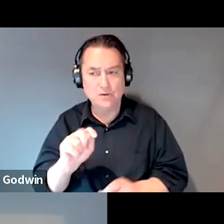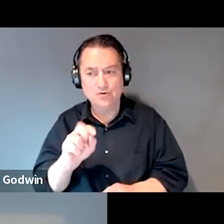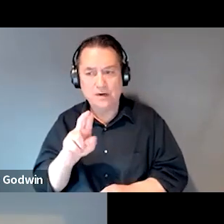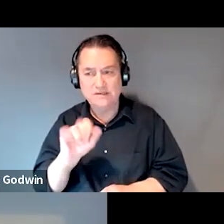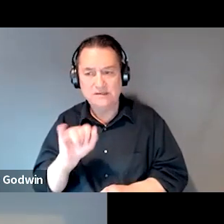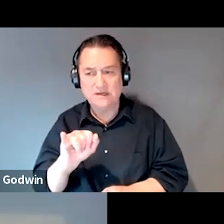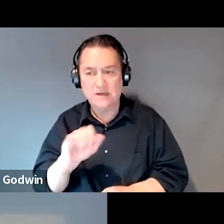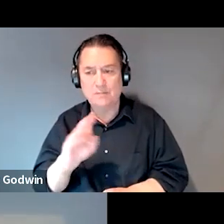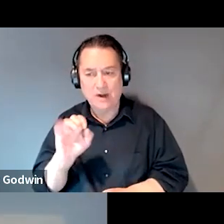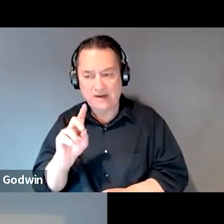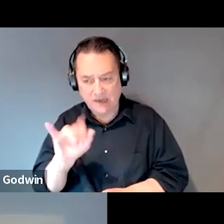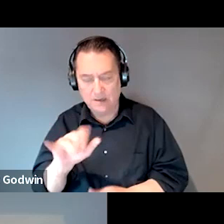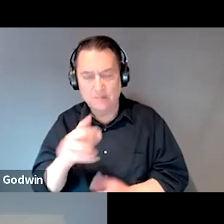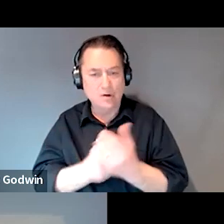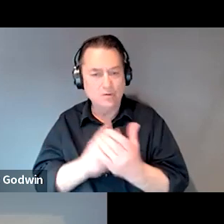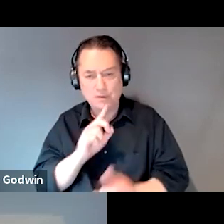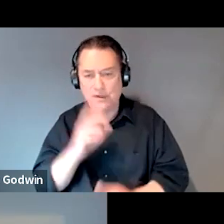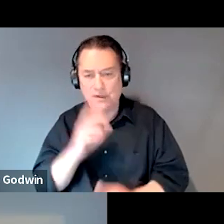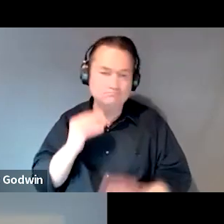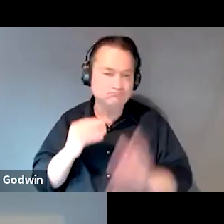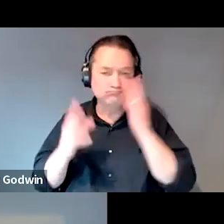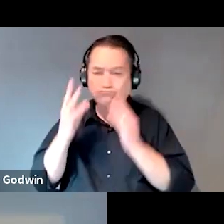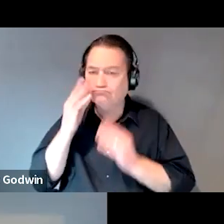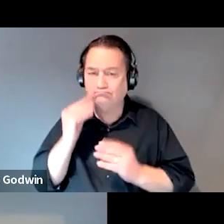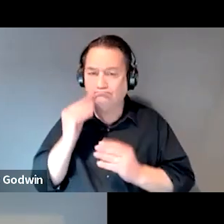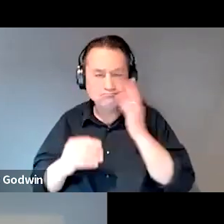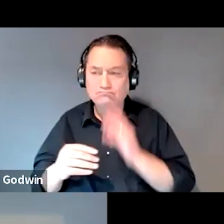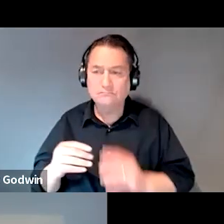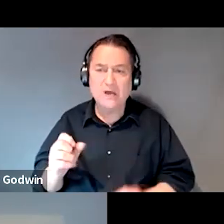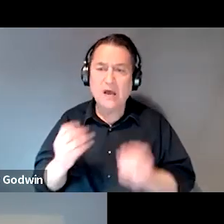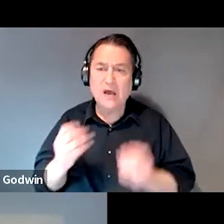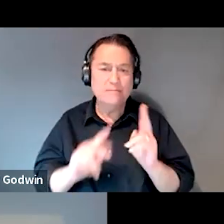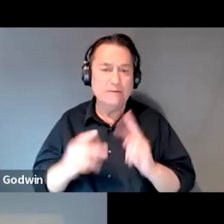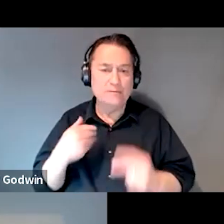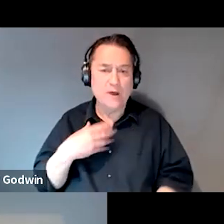folks are wondering, you know, how many folks do you have on a caseload at a time? What does that look like for you